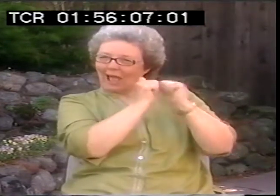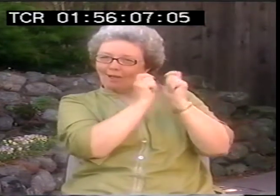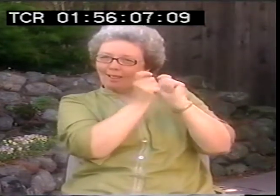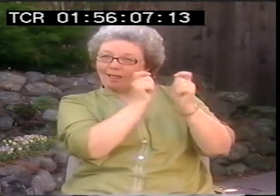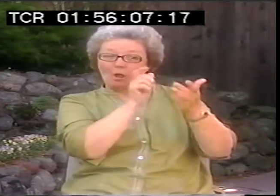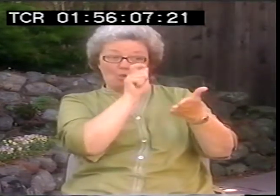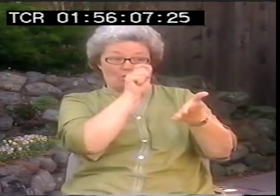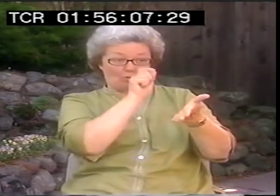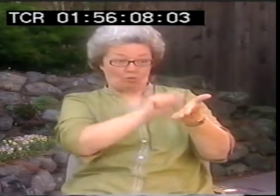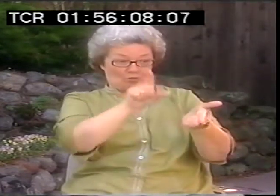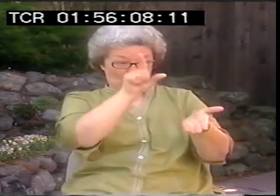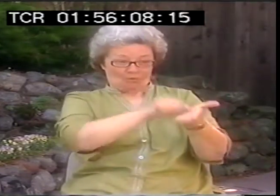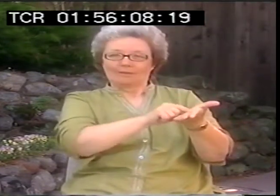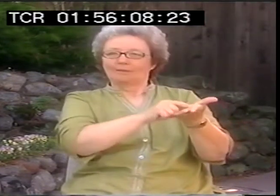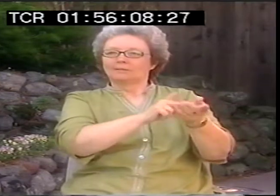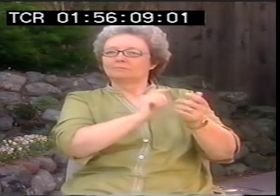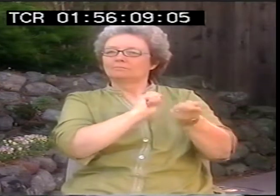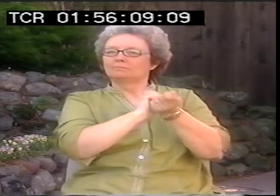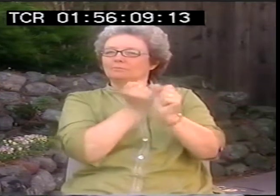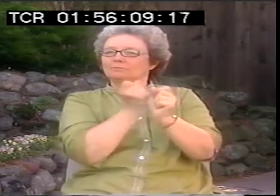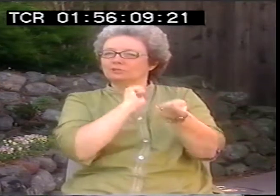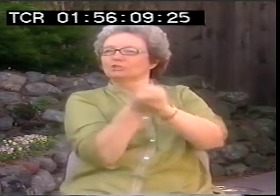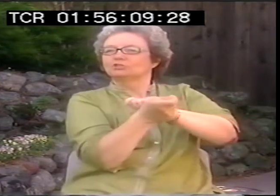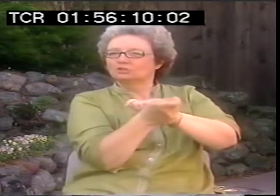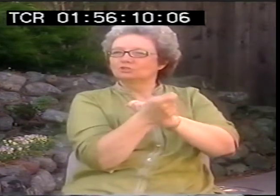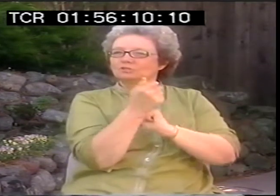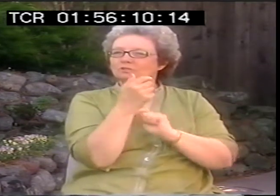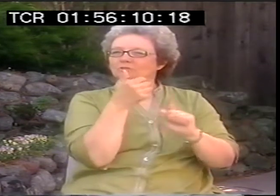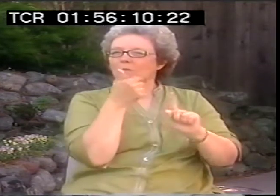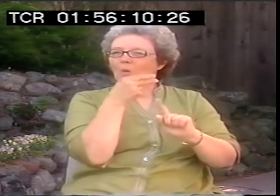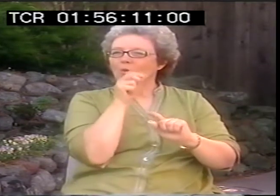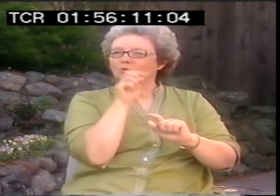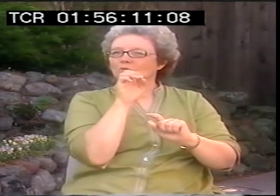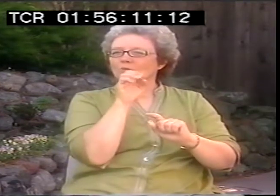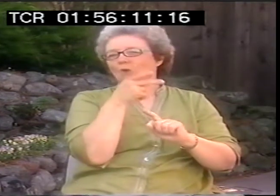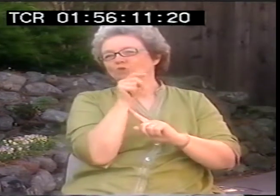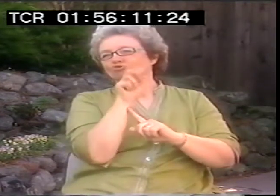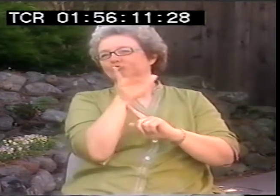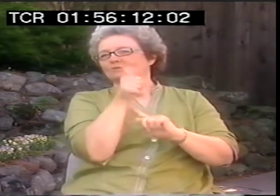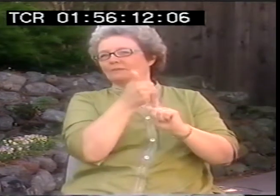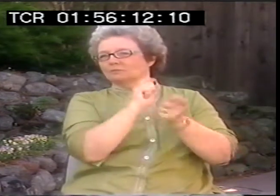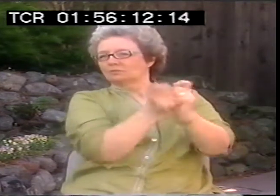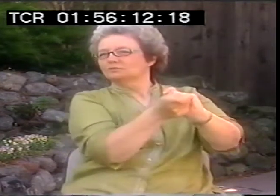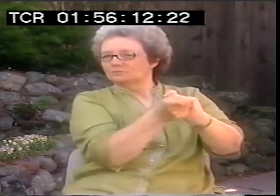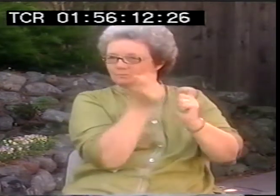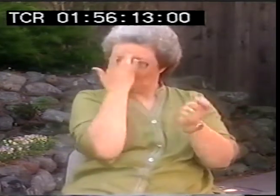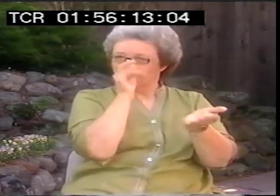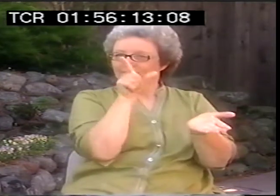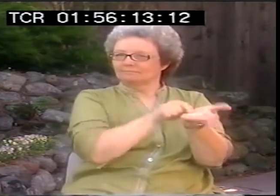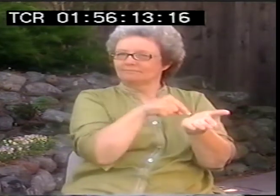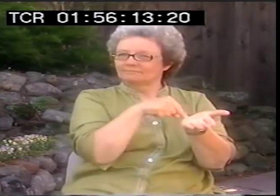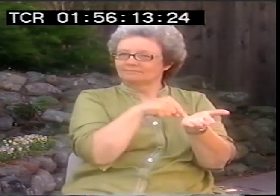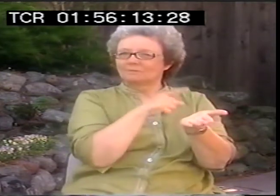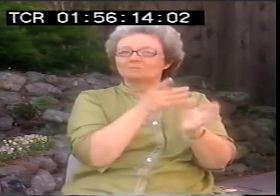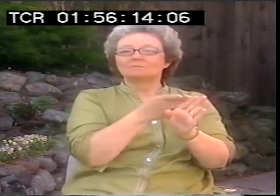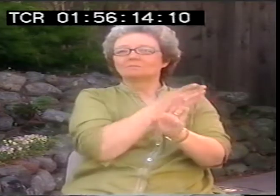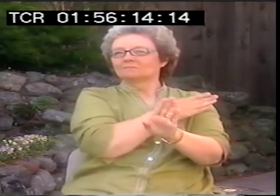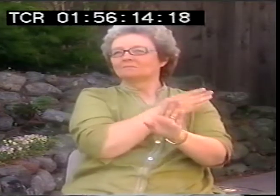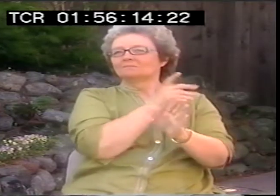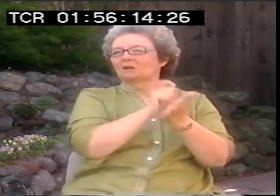If you look at the history of how poetry evolved, it changed once it was written down and codified to the written word.